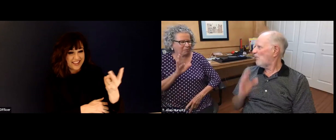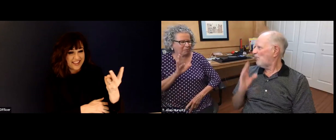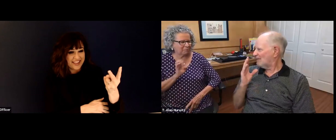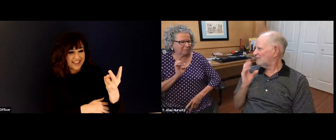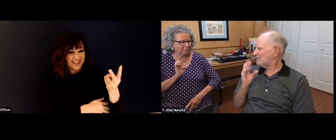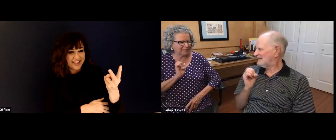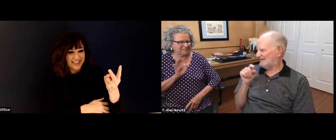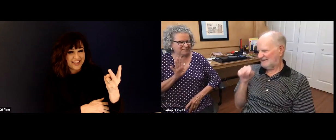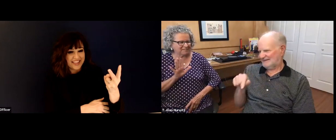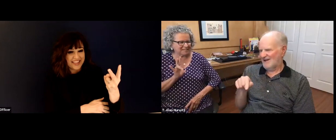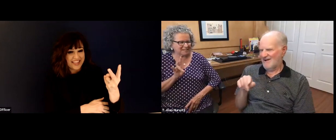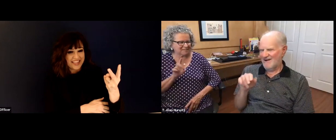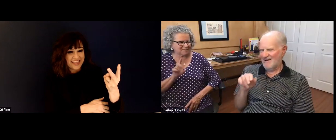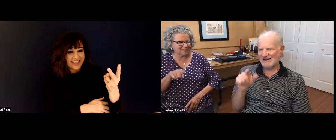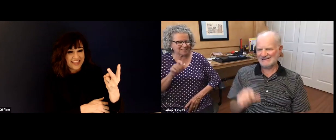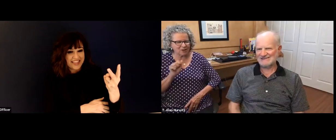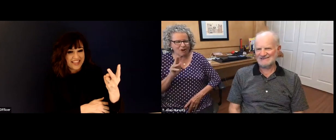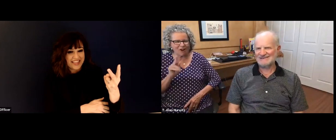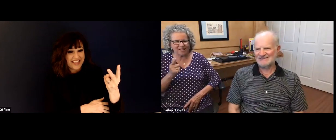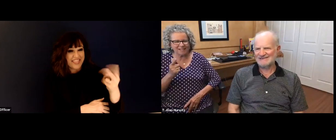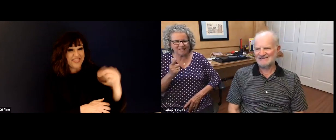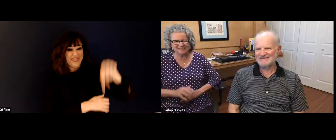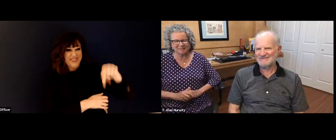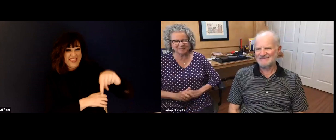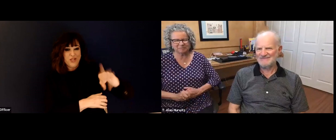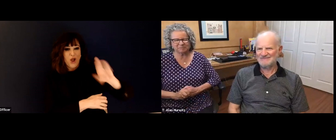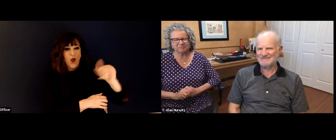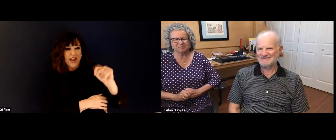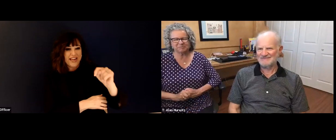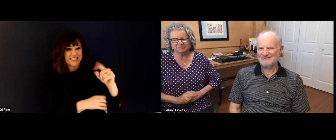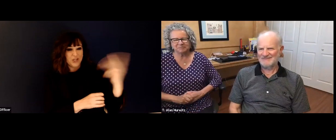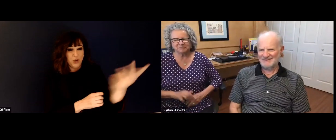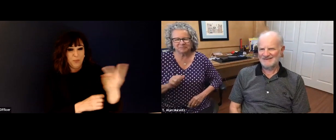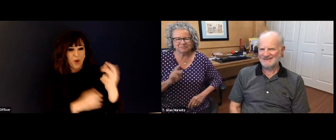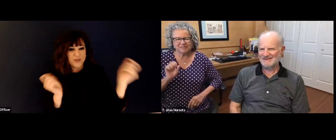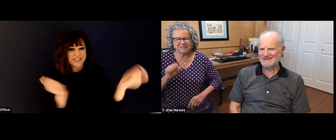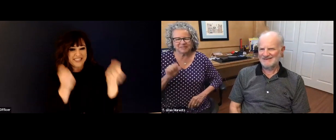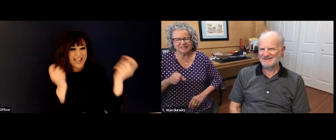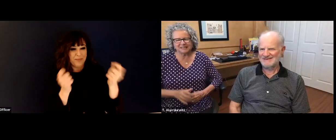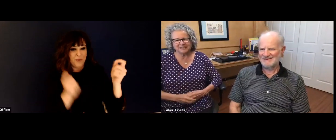celebrated your 57th wedding anniversary. Is that right? 57th wedding anniversary?